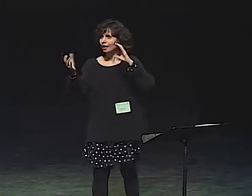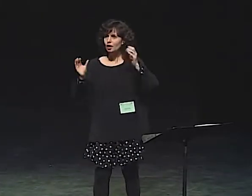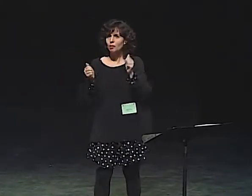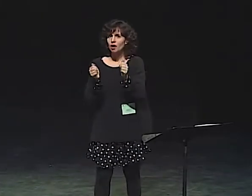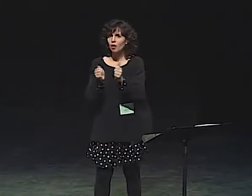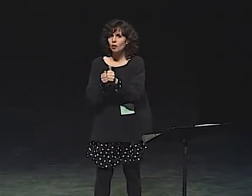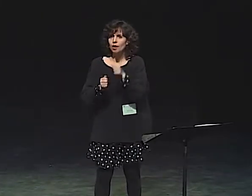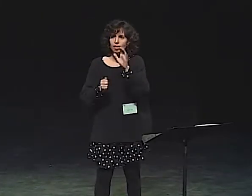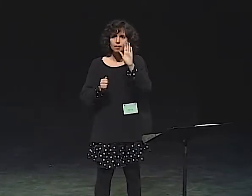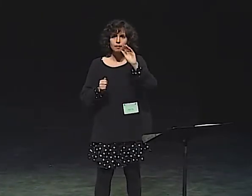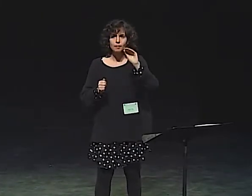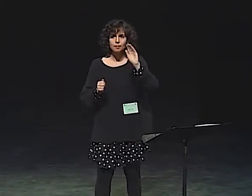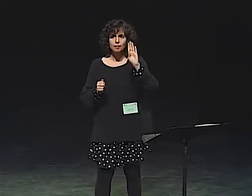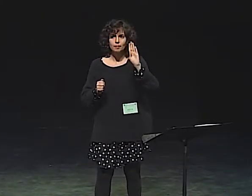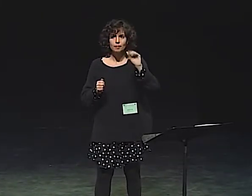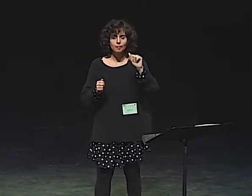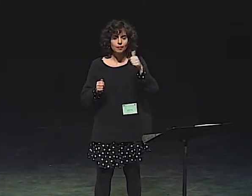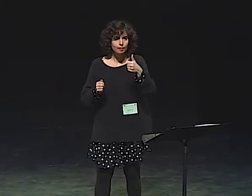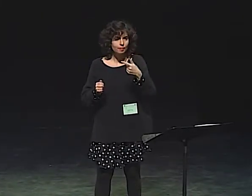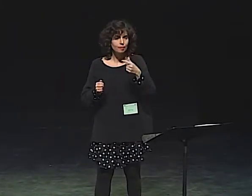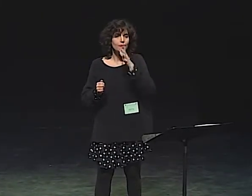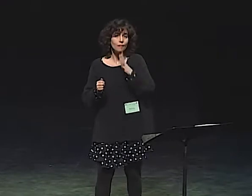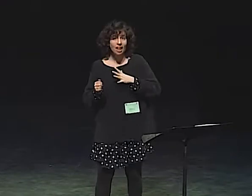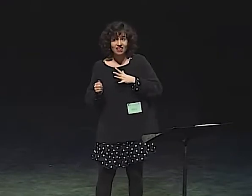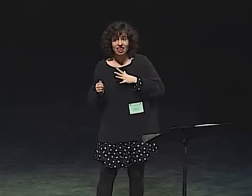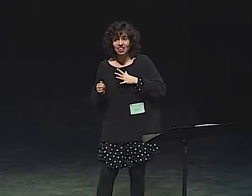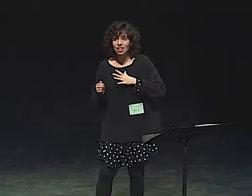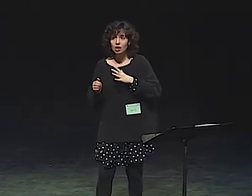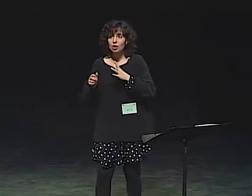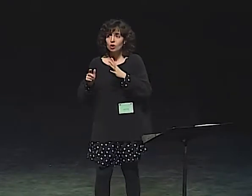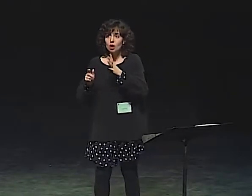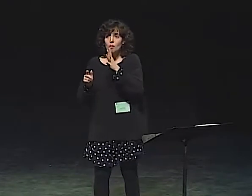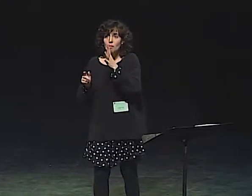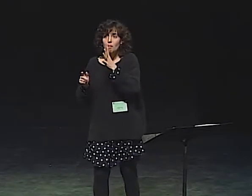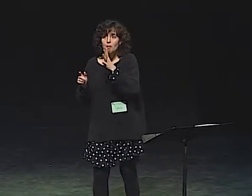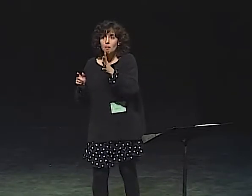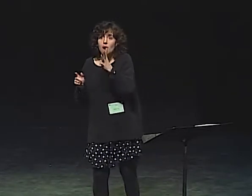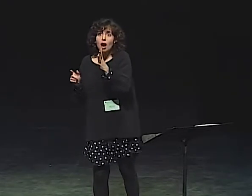SO THE CHILD WILL SIGN, "MOMMY, MOMMY, MOMMY, MOMMY."